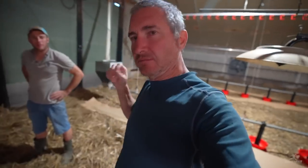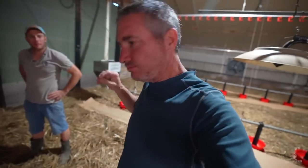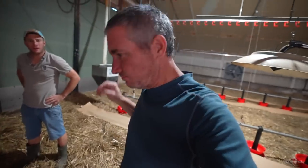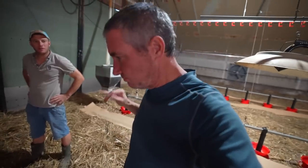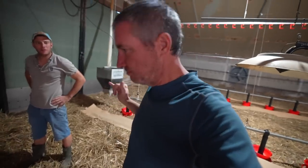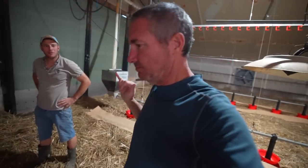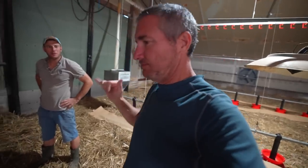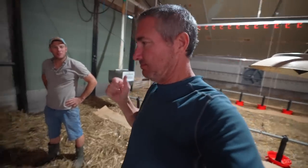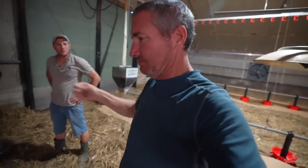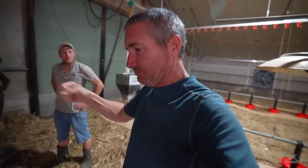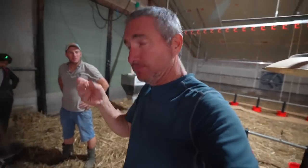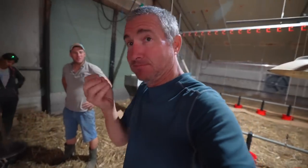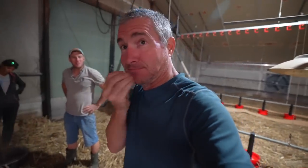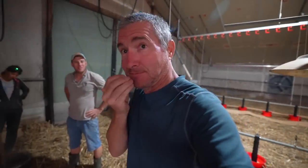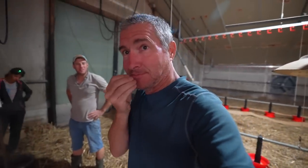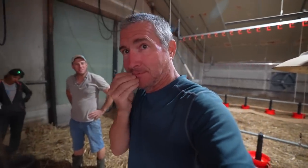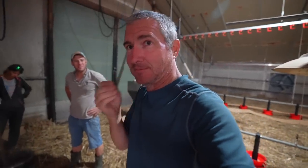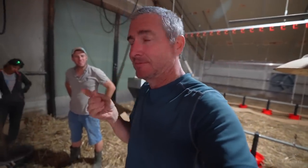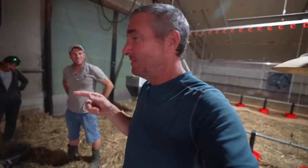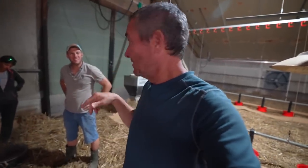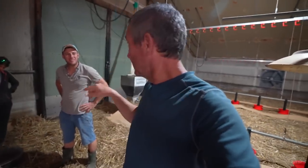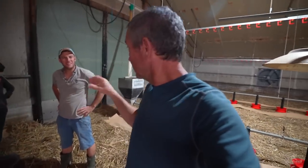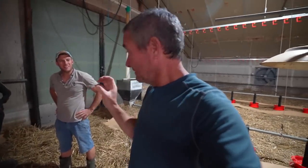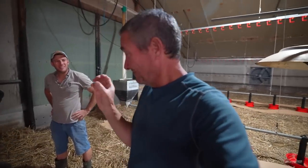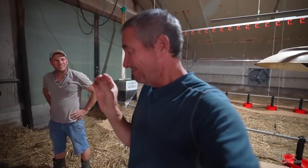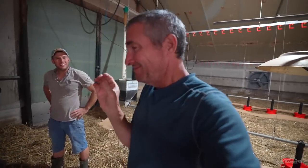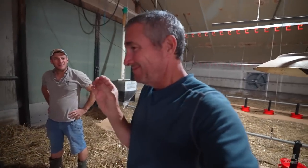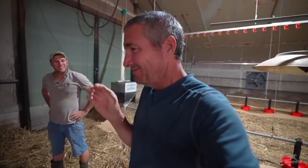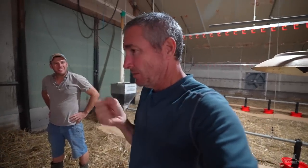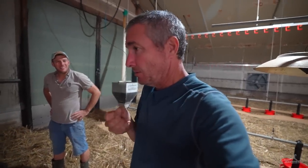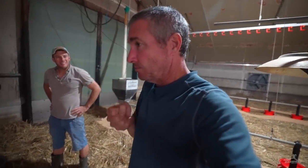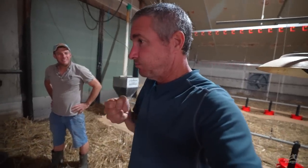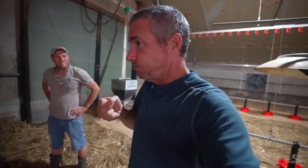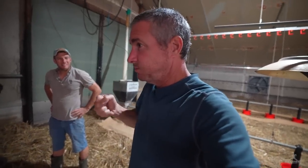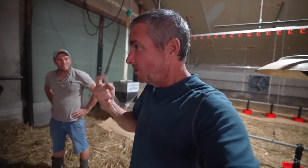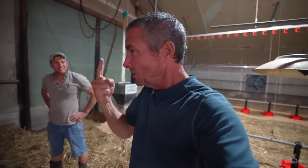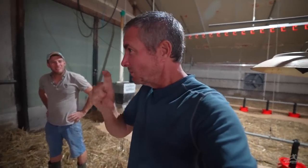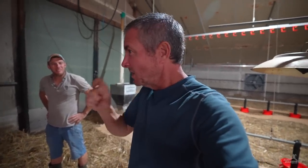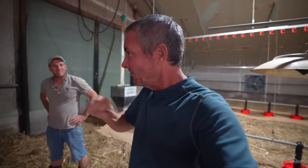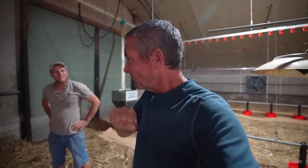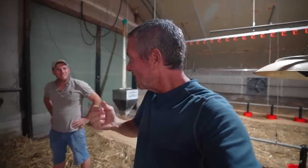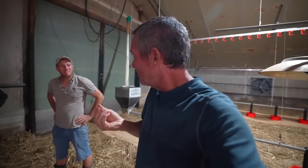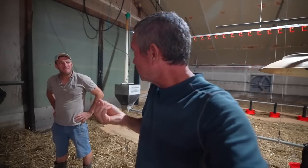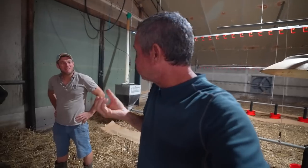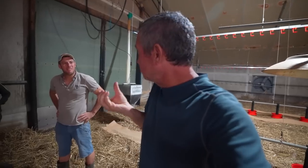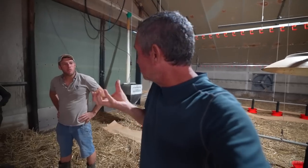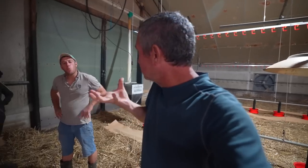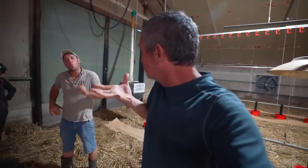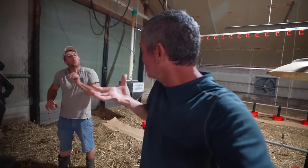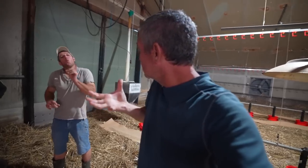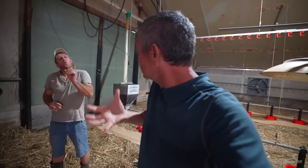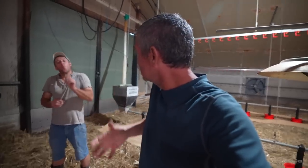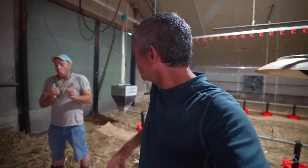So you feed the baby chicks, and they grow big in one week? That fast?